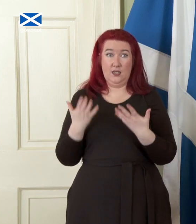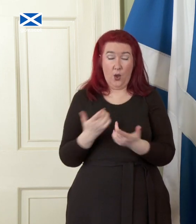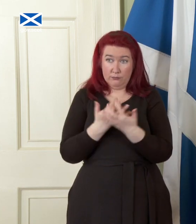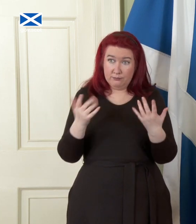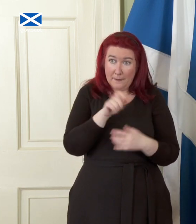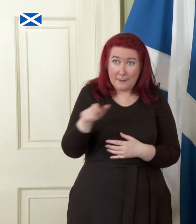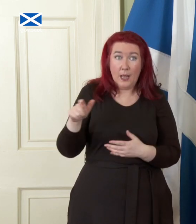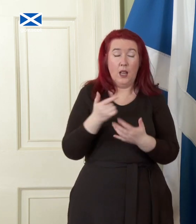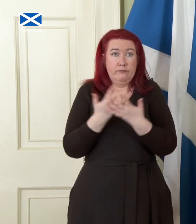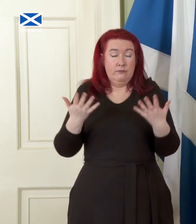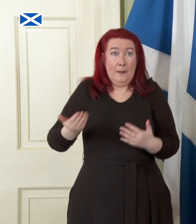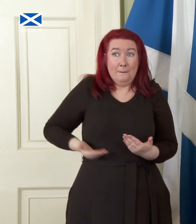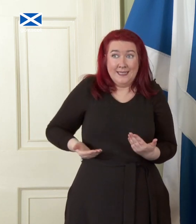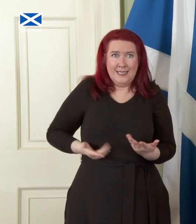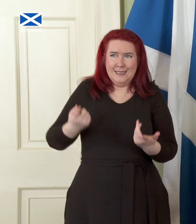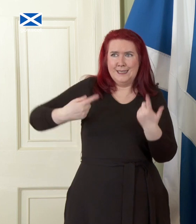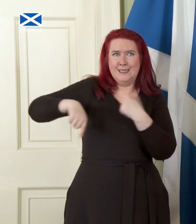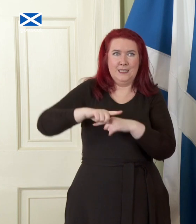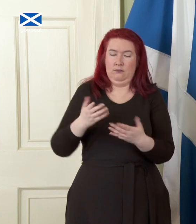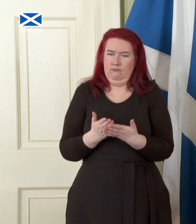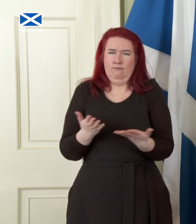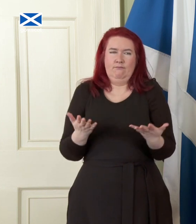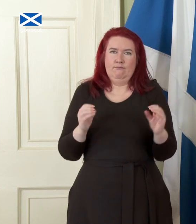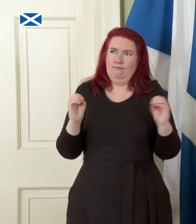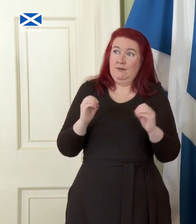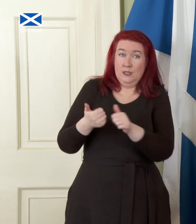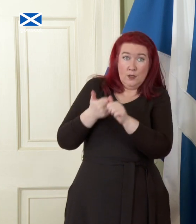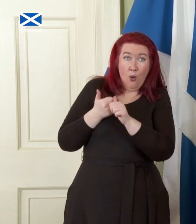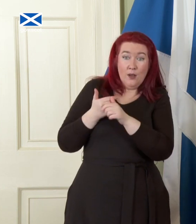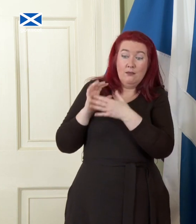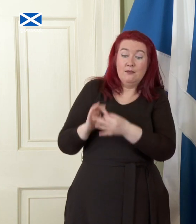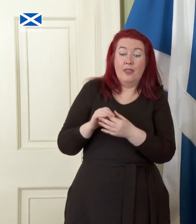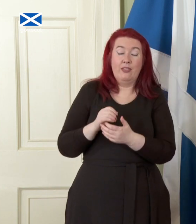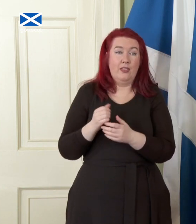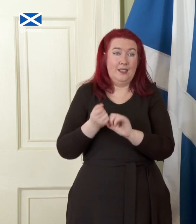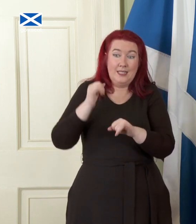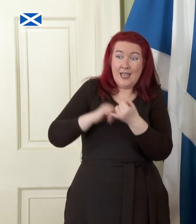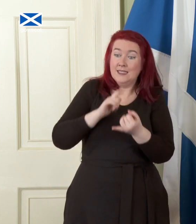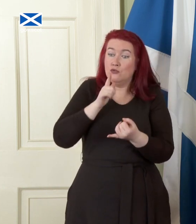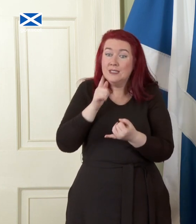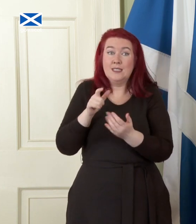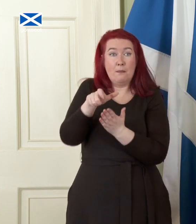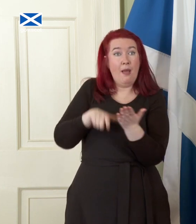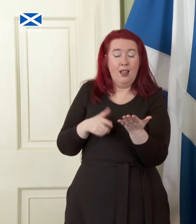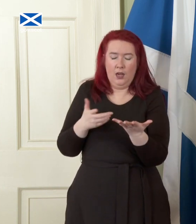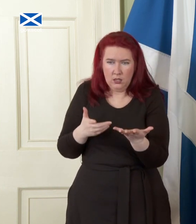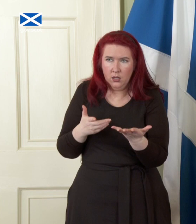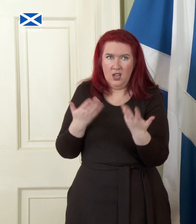businesses without the support with energy bills that they were before today expecting. There's